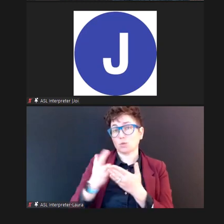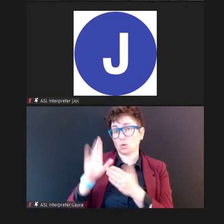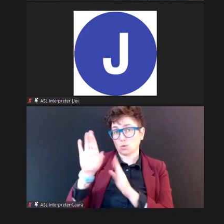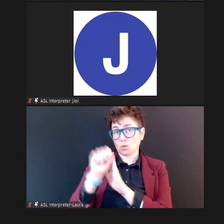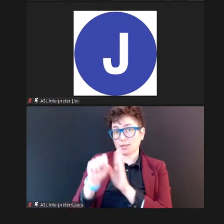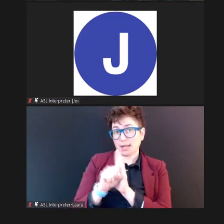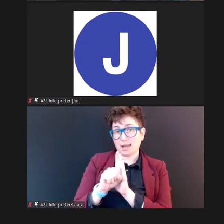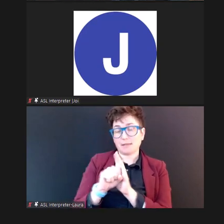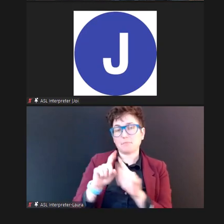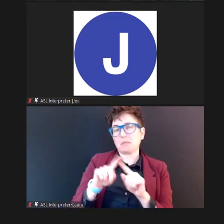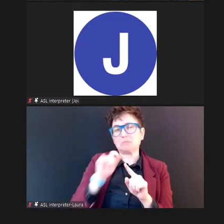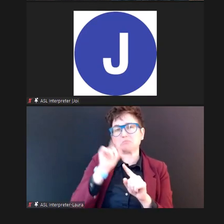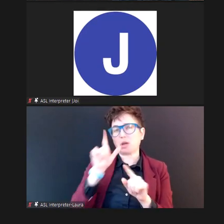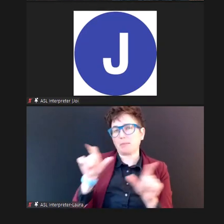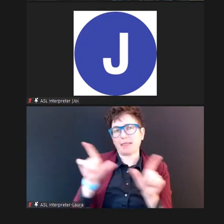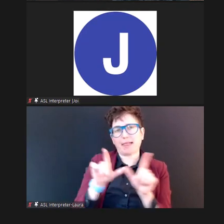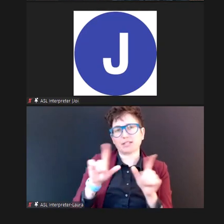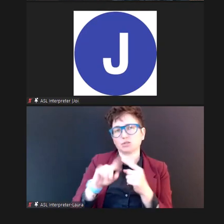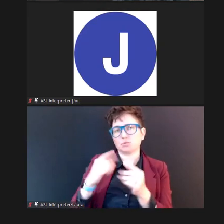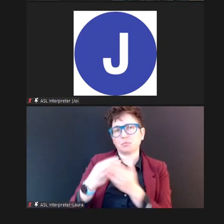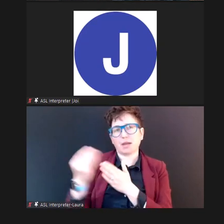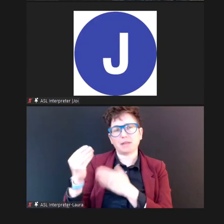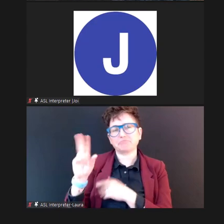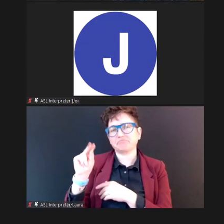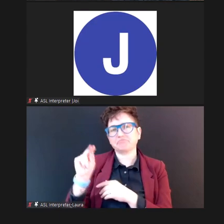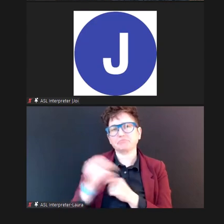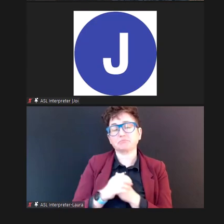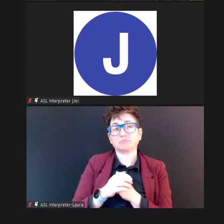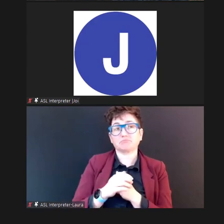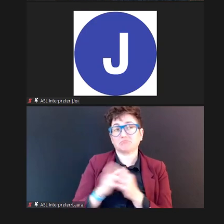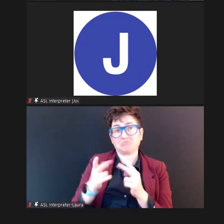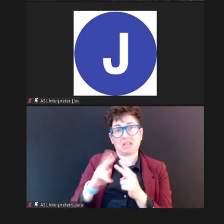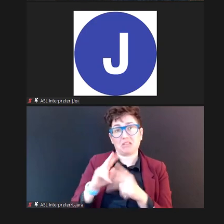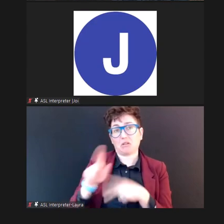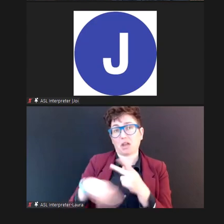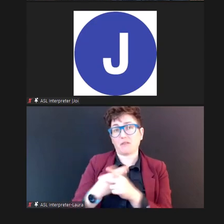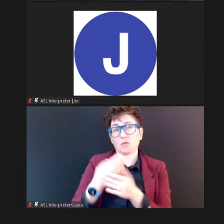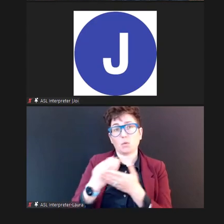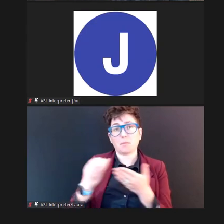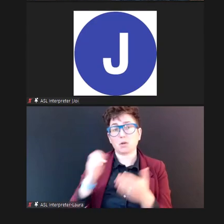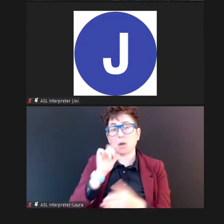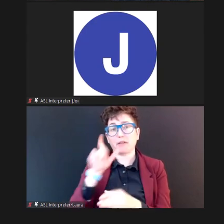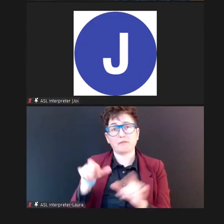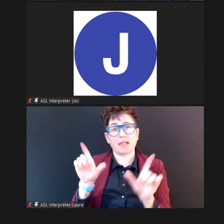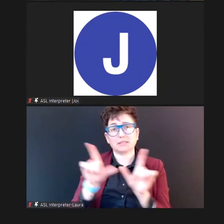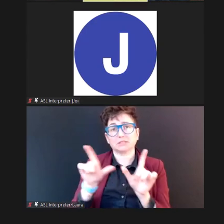actually, either equipment. DR.